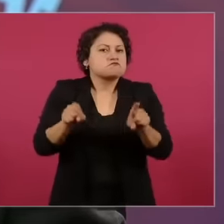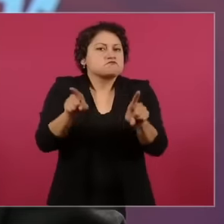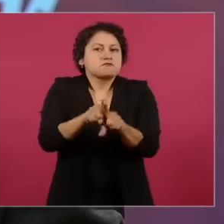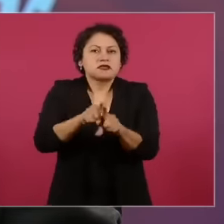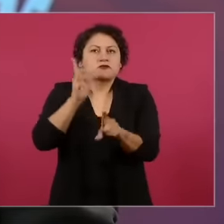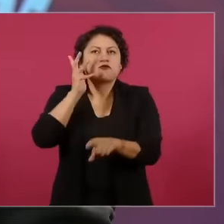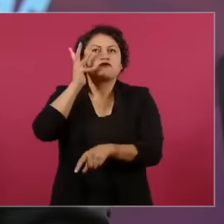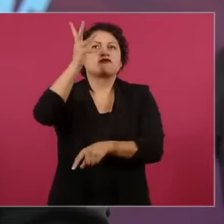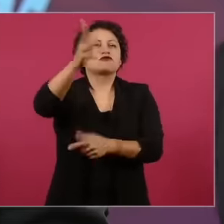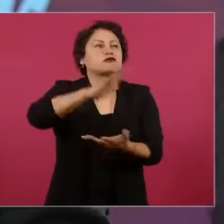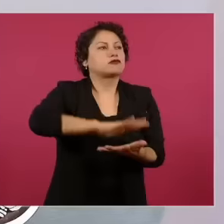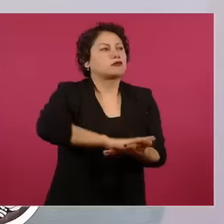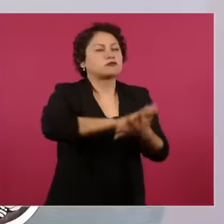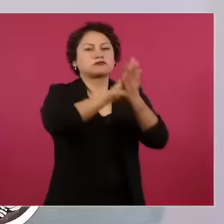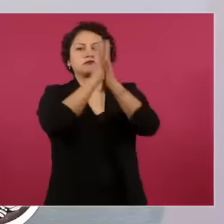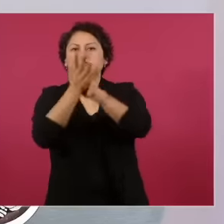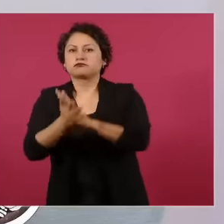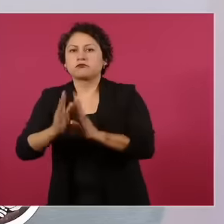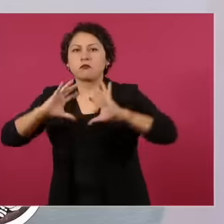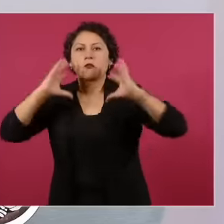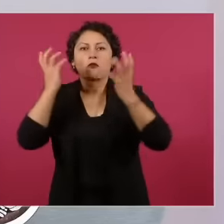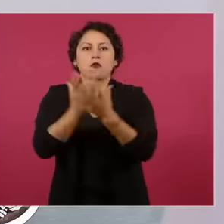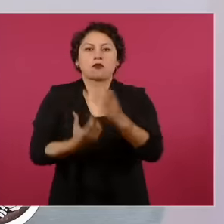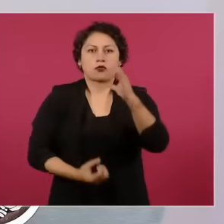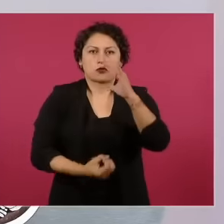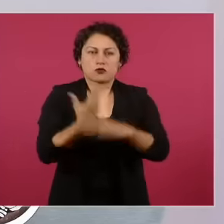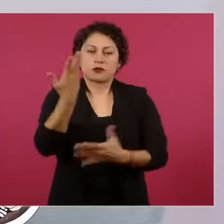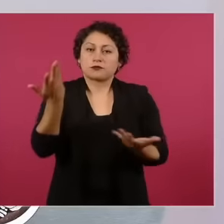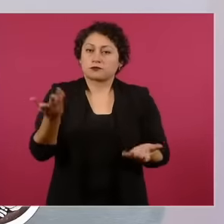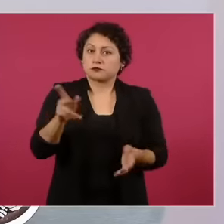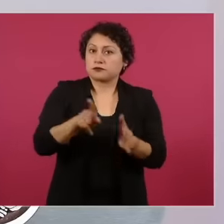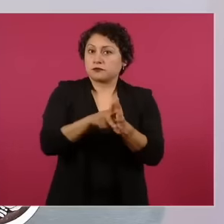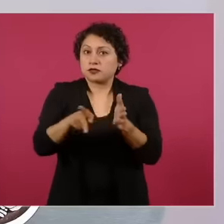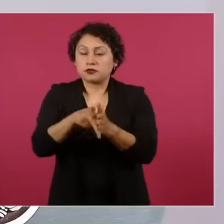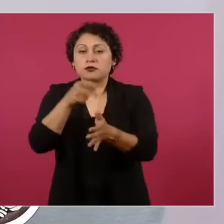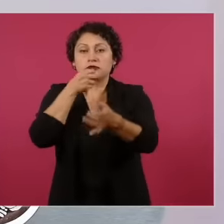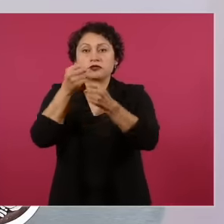all where journalism and information play a central role as you have well explained President